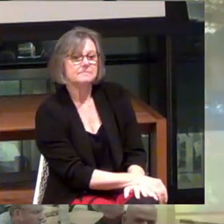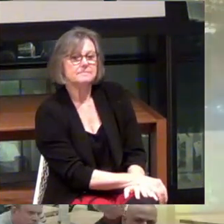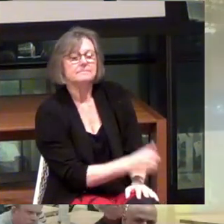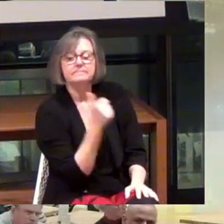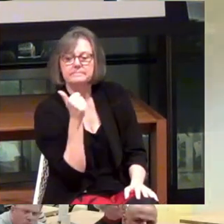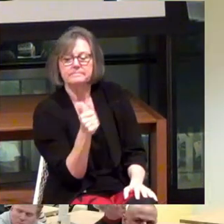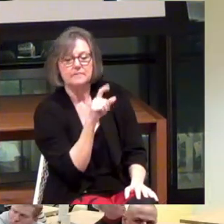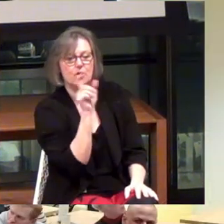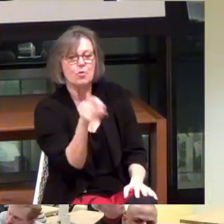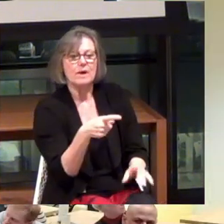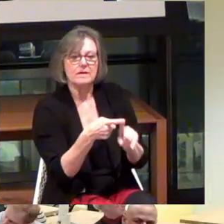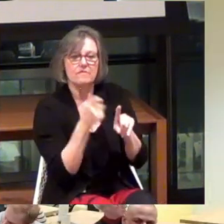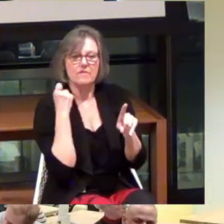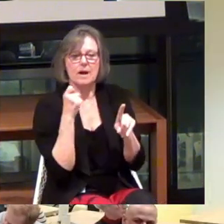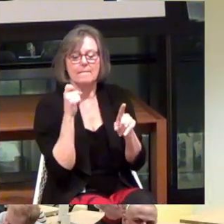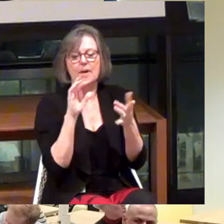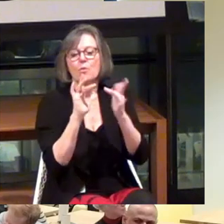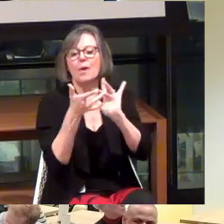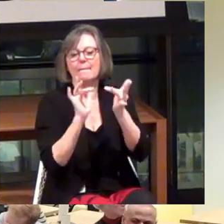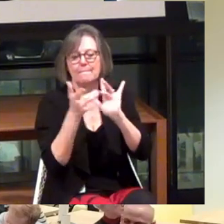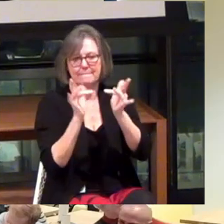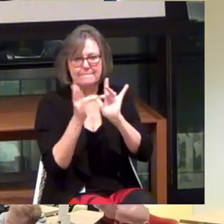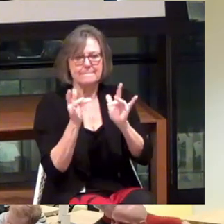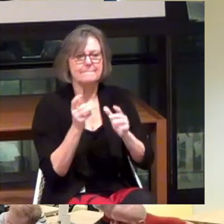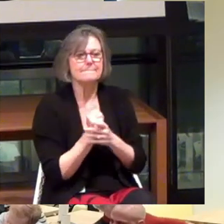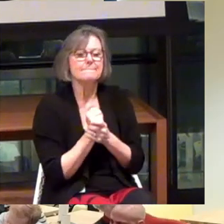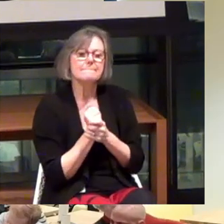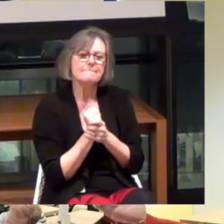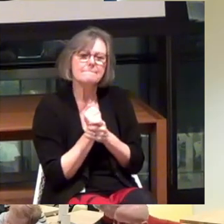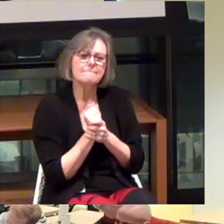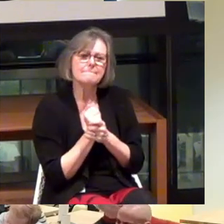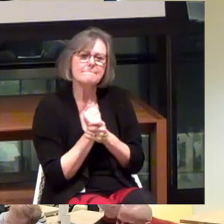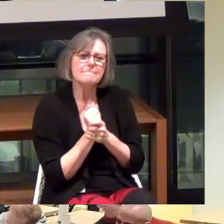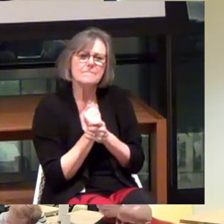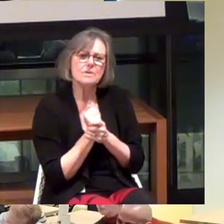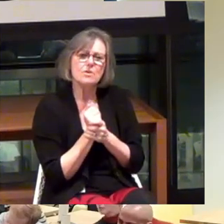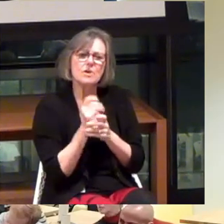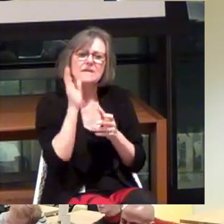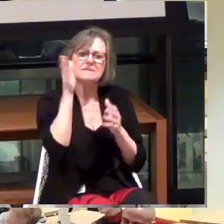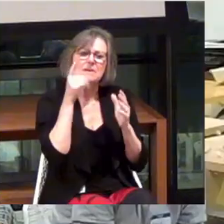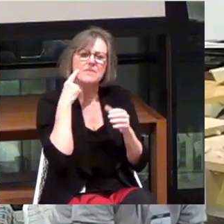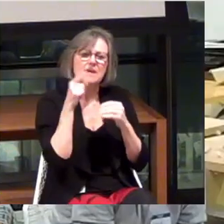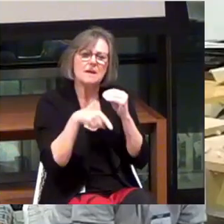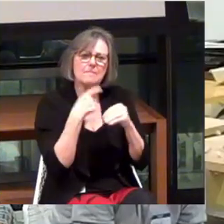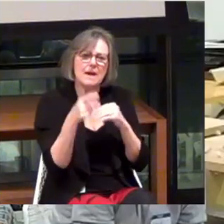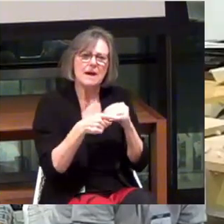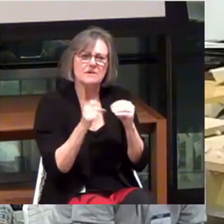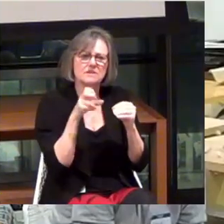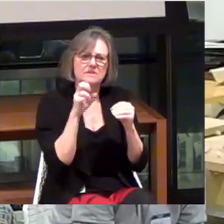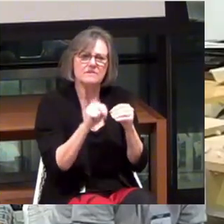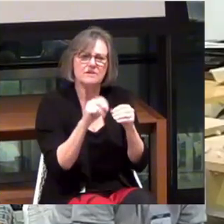Question from the webcast. What did the speakers think about the sonification of charts?